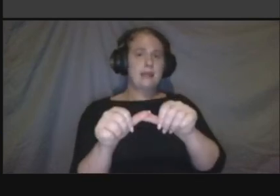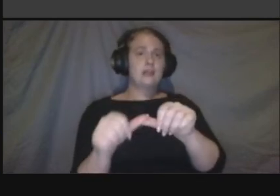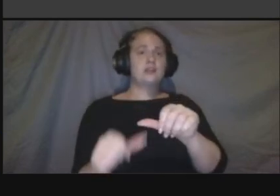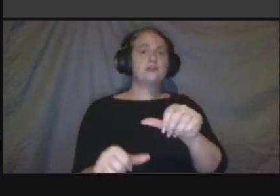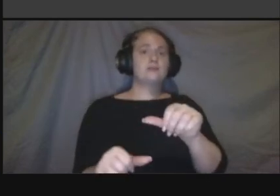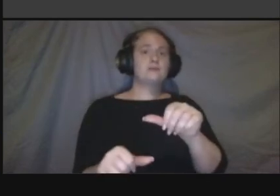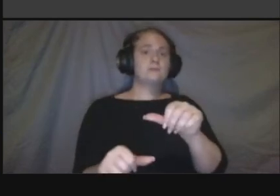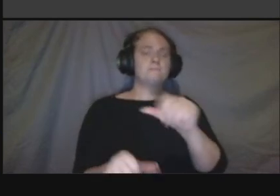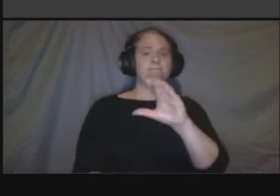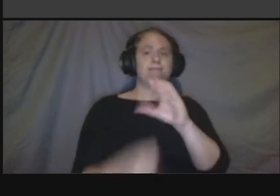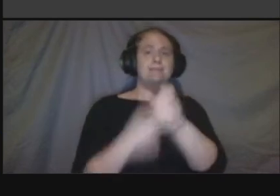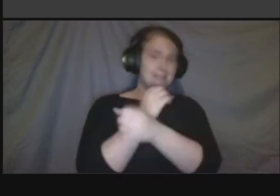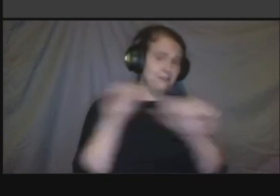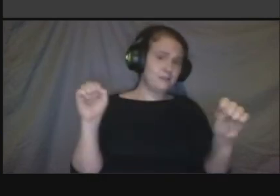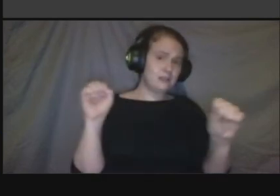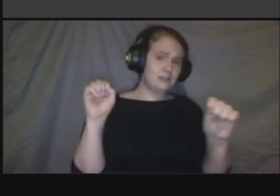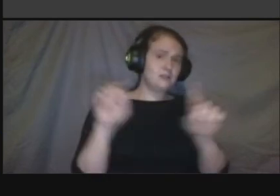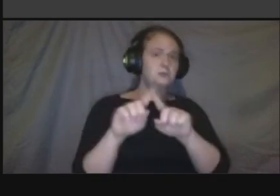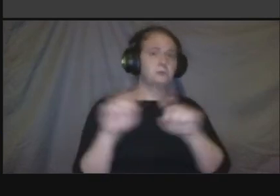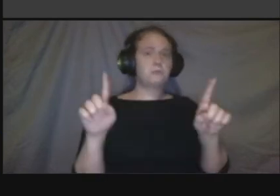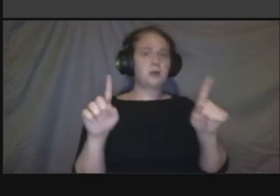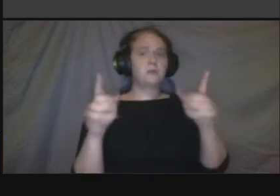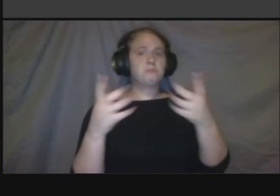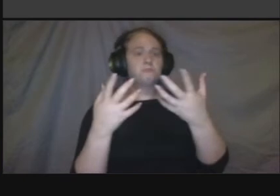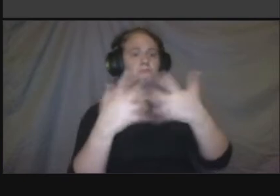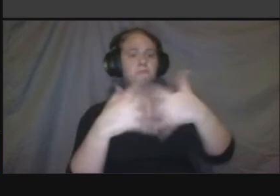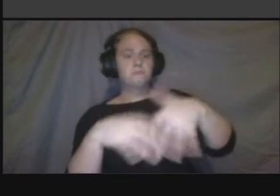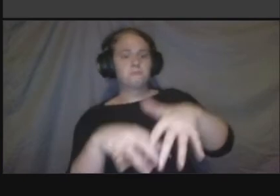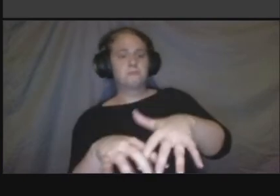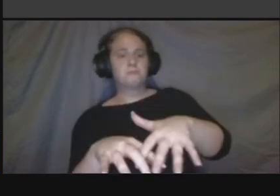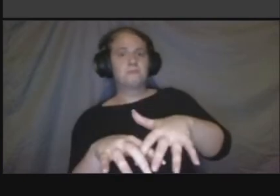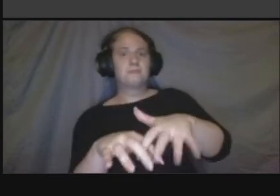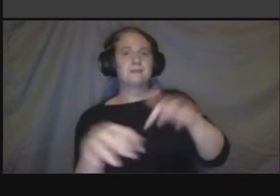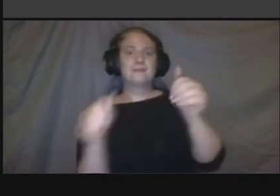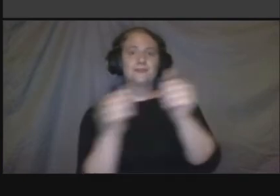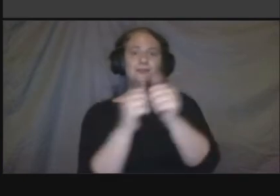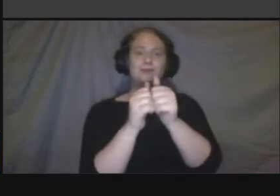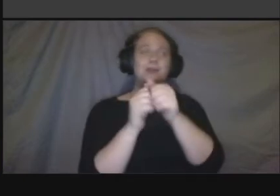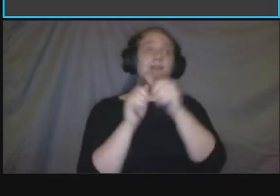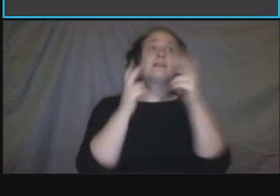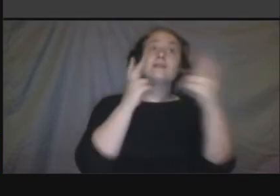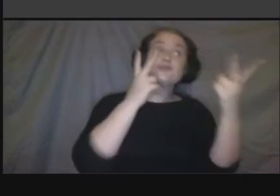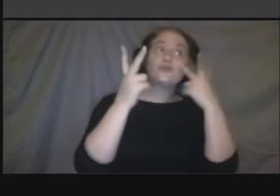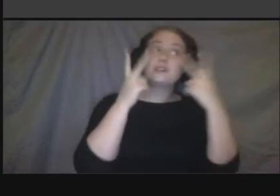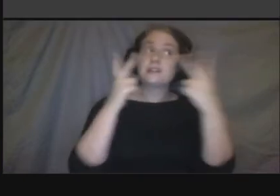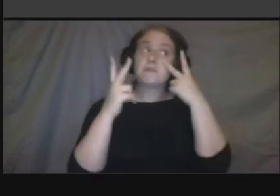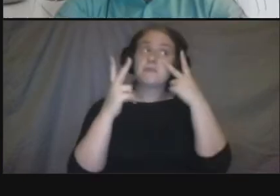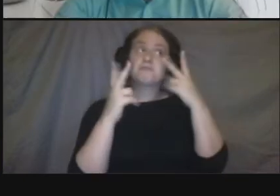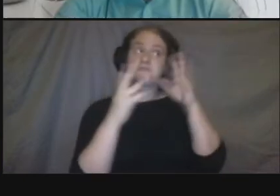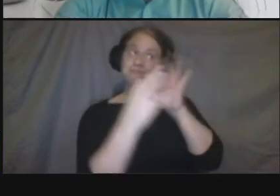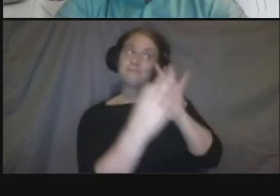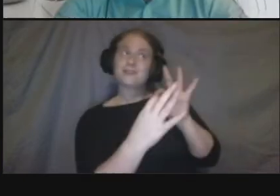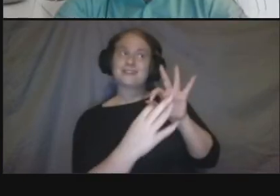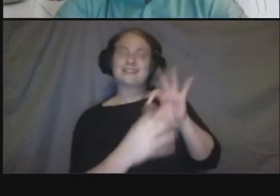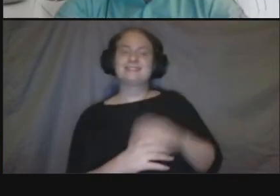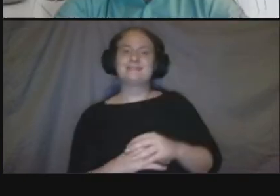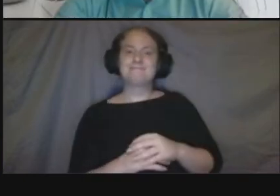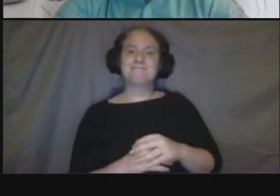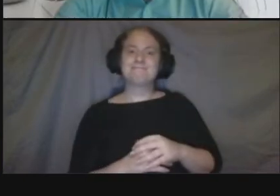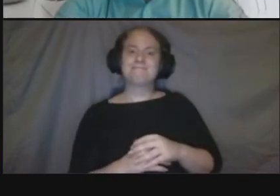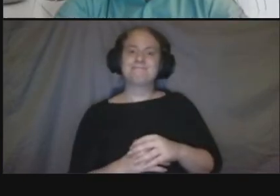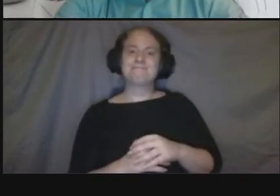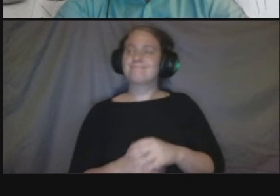just a thought okay that's that that that's our goal as well okay and if we have design comments